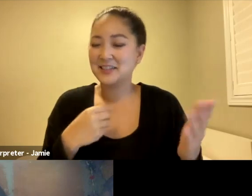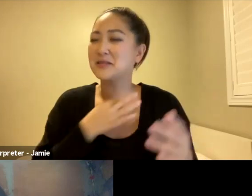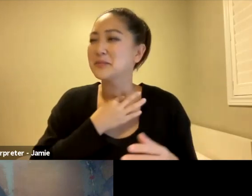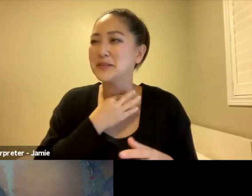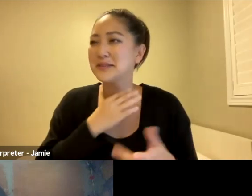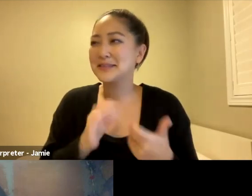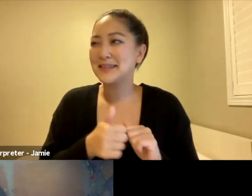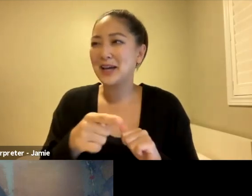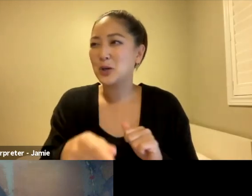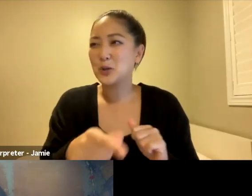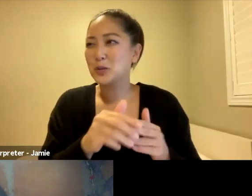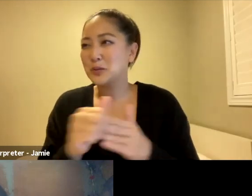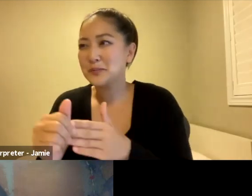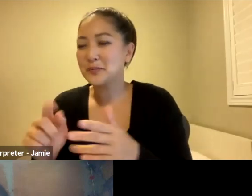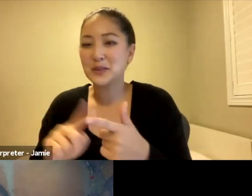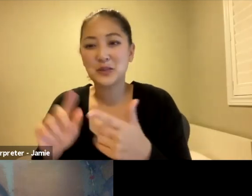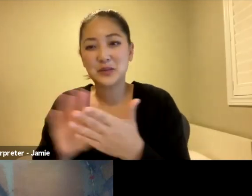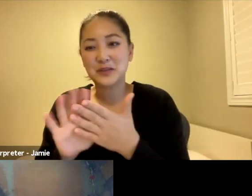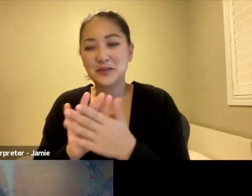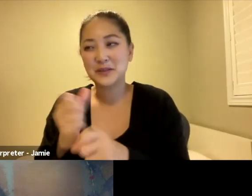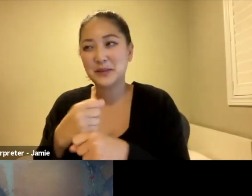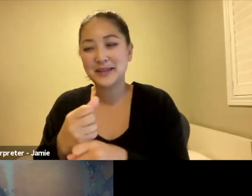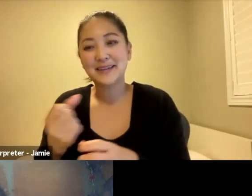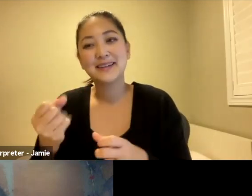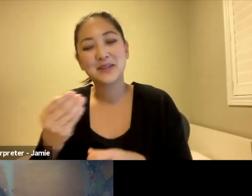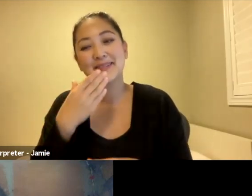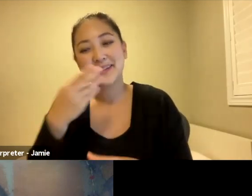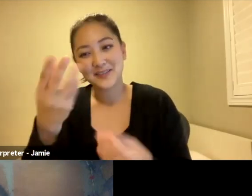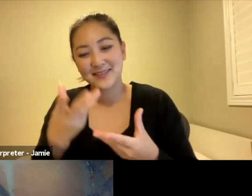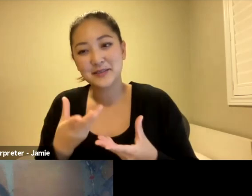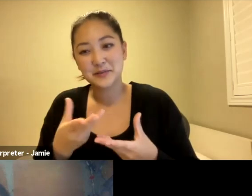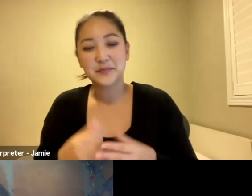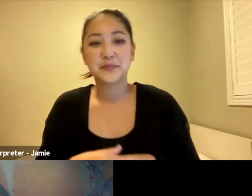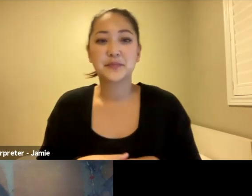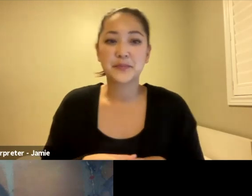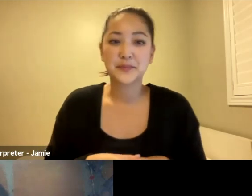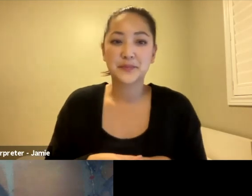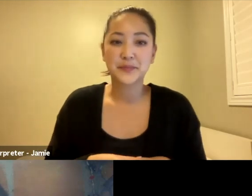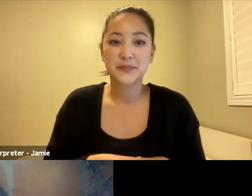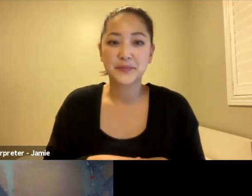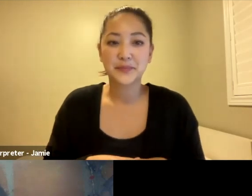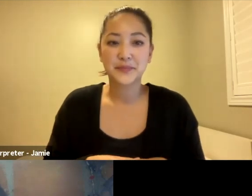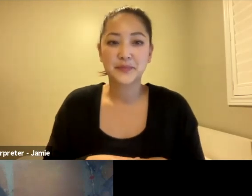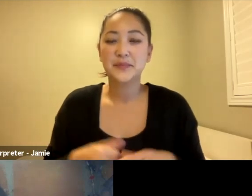So I'm happy that you talked about that. And it is really interesting, I have a question later around time